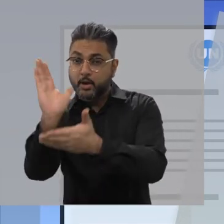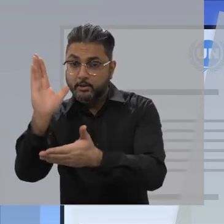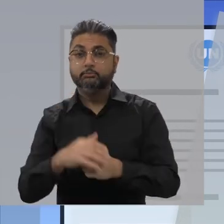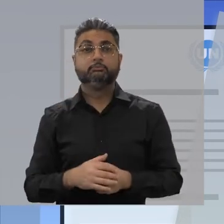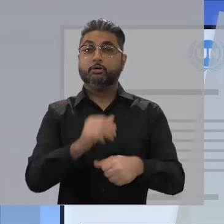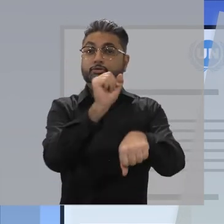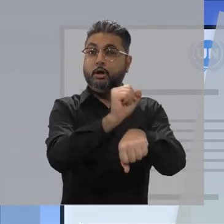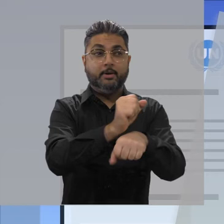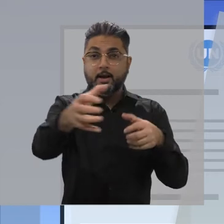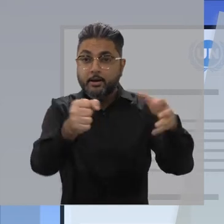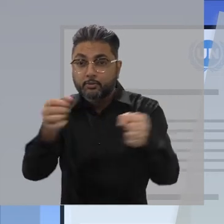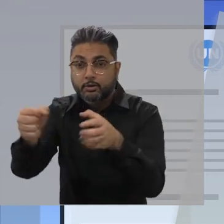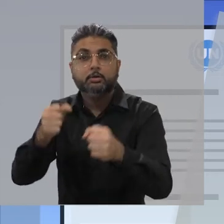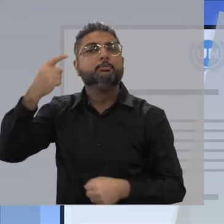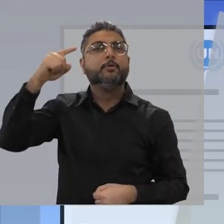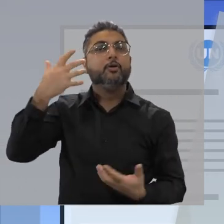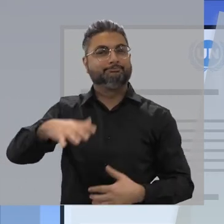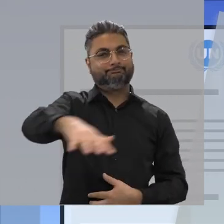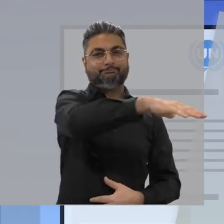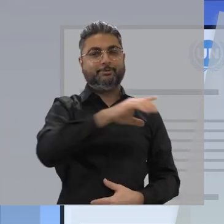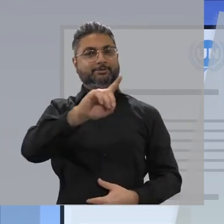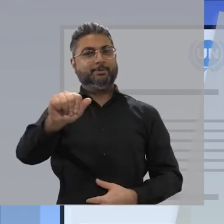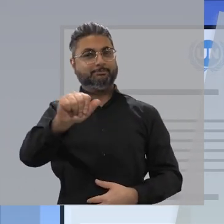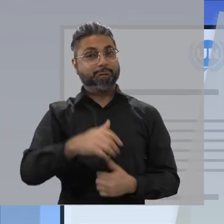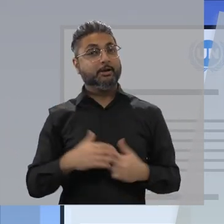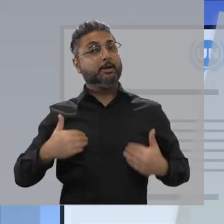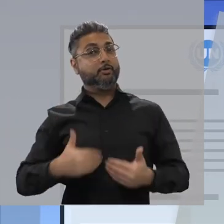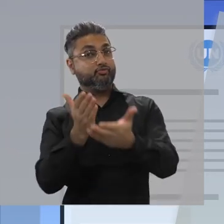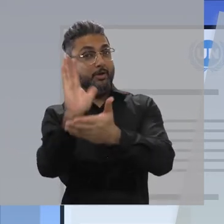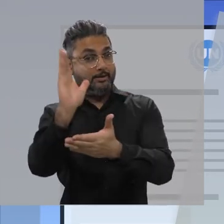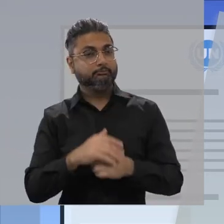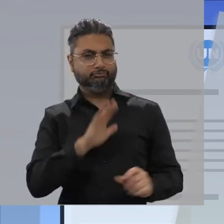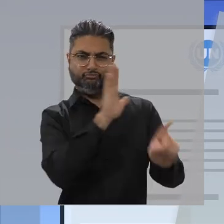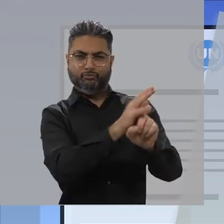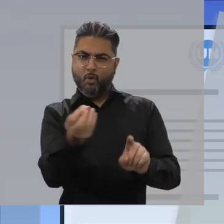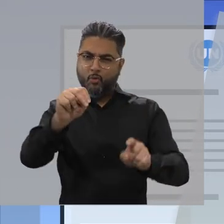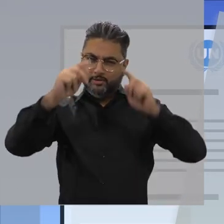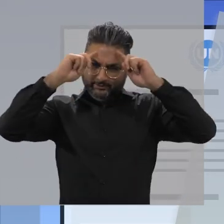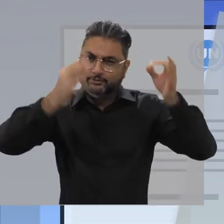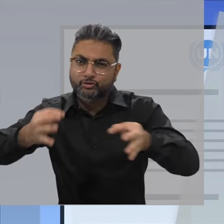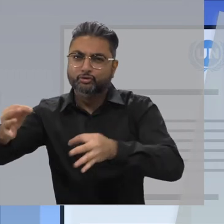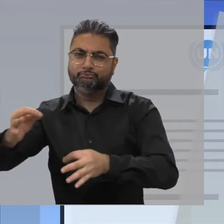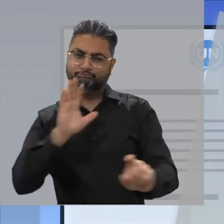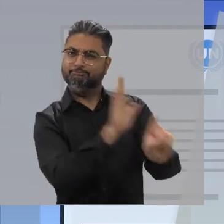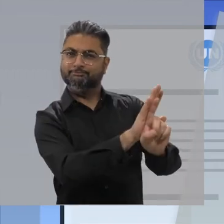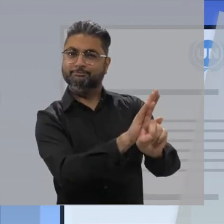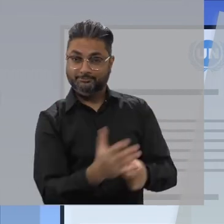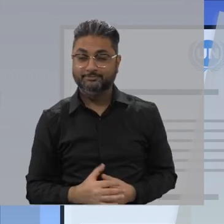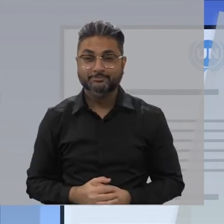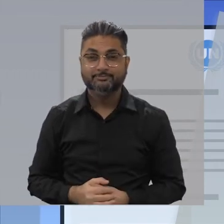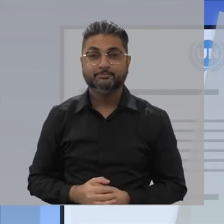the right to employment, -the right to make one's own decisions